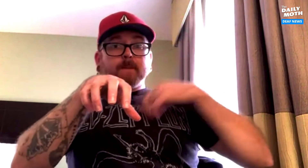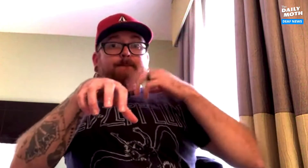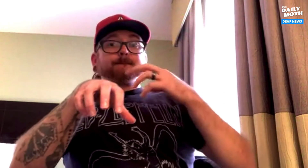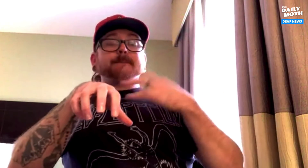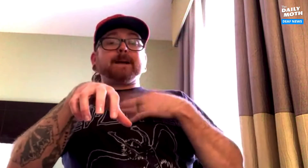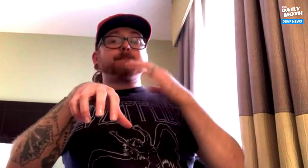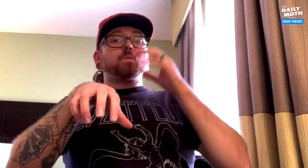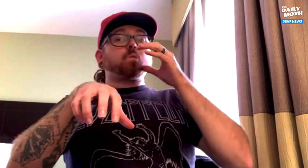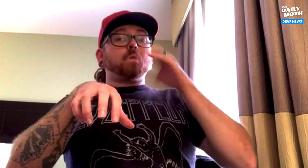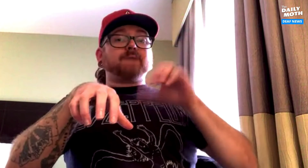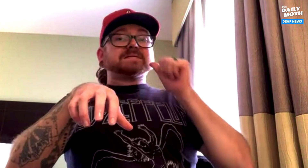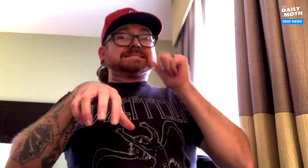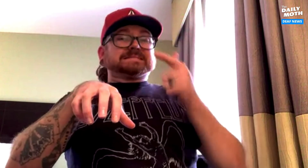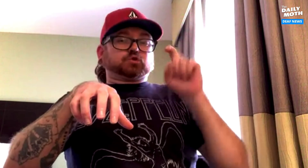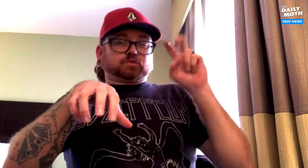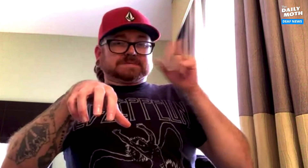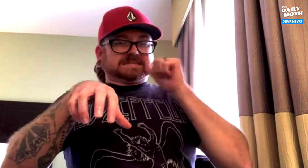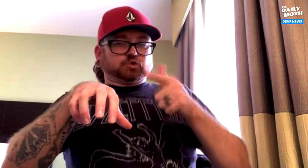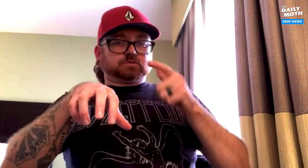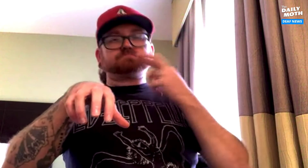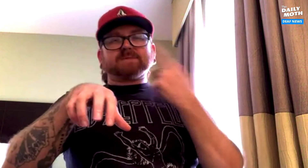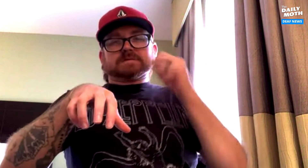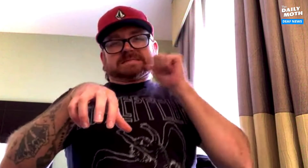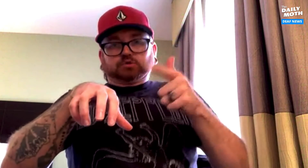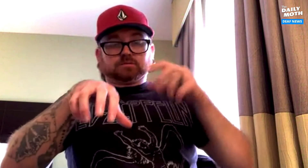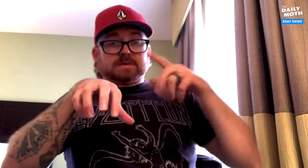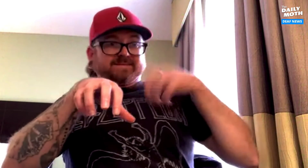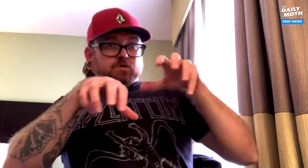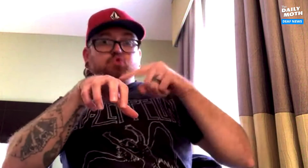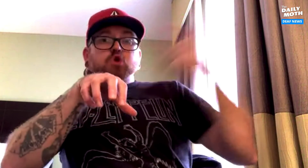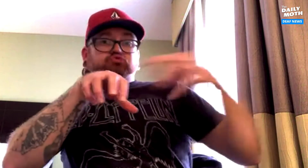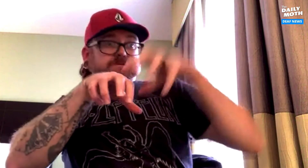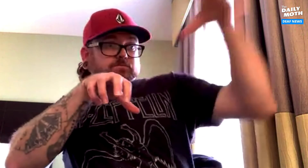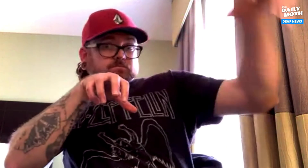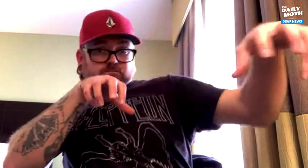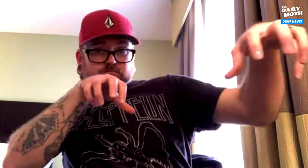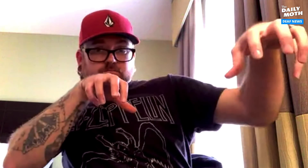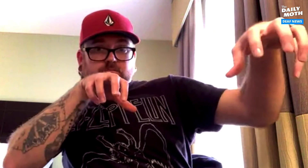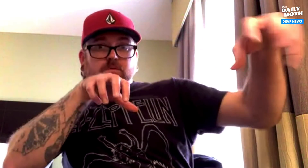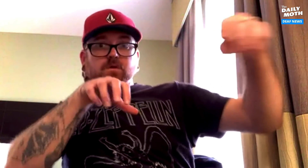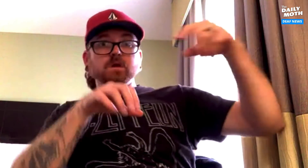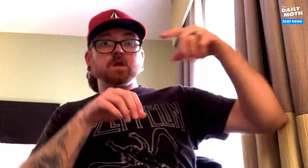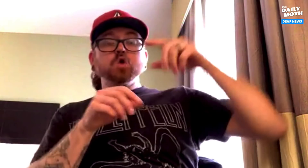My wife's "sister/best friend" lived across the street.